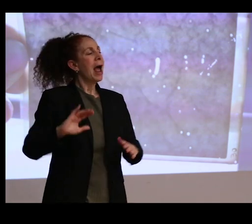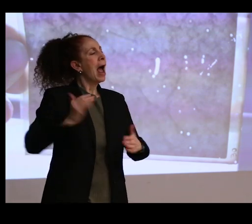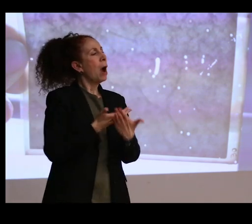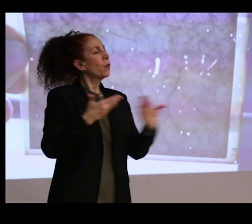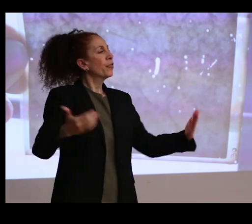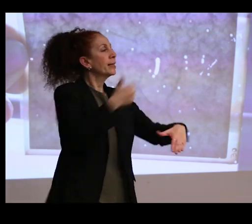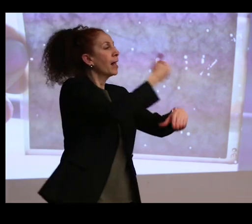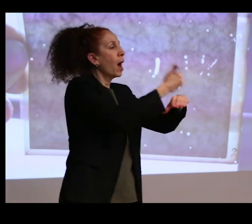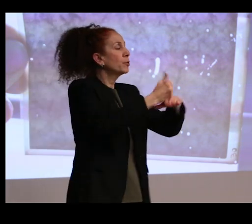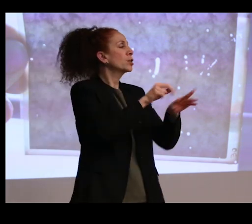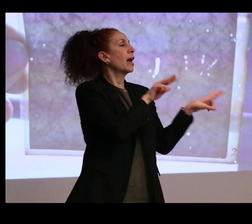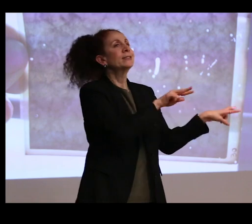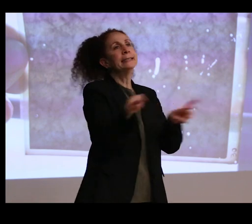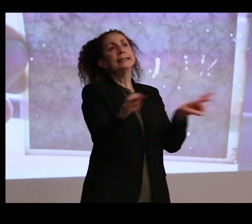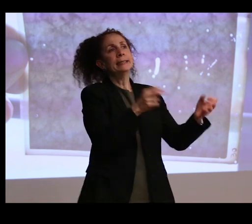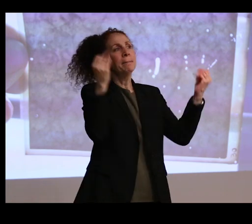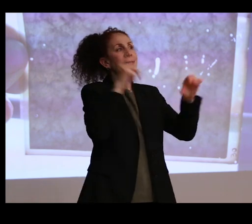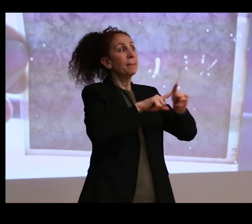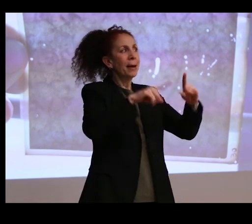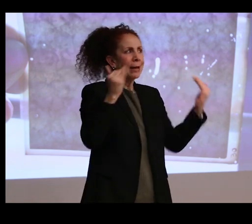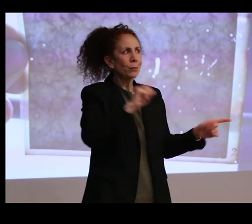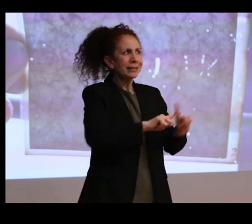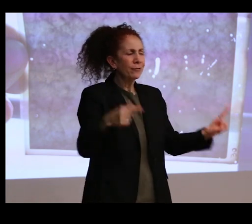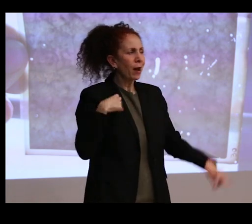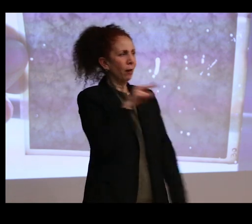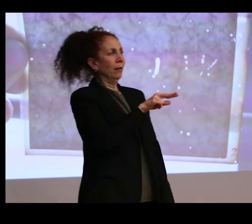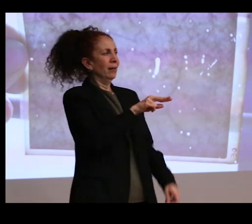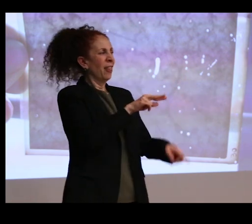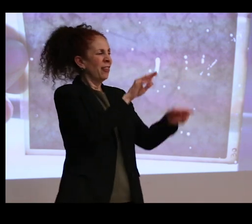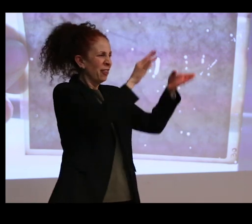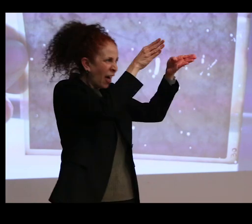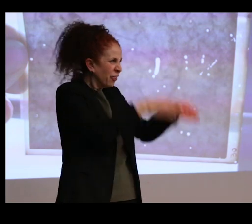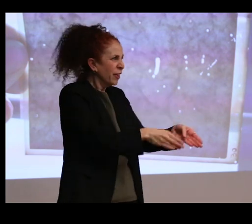And now I really think about, well, who's pot was that?